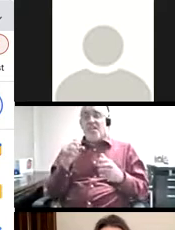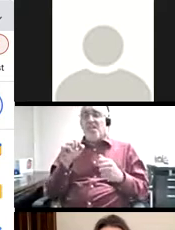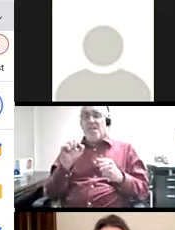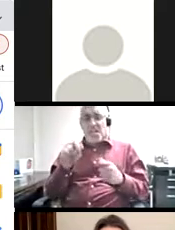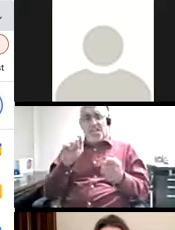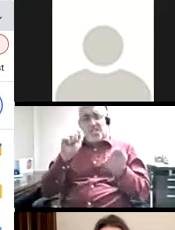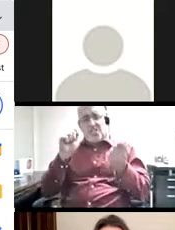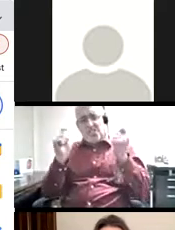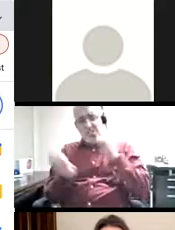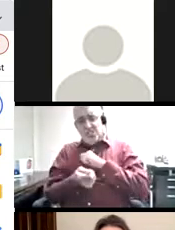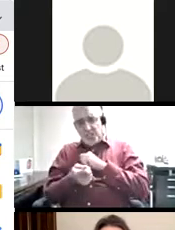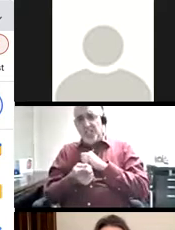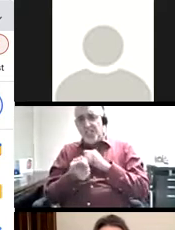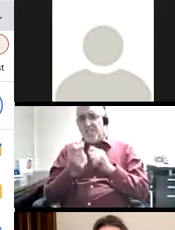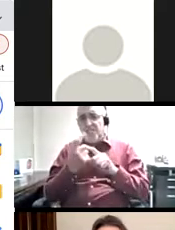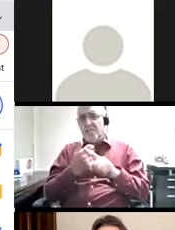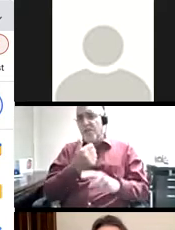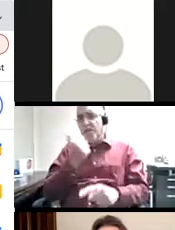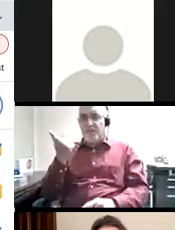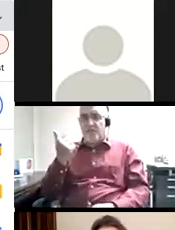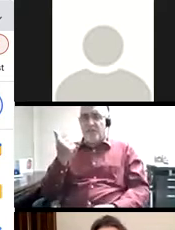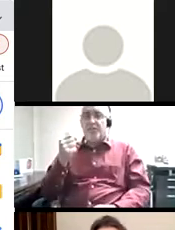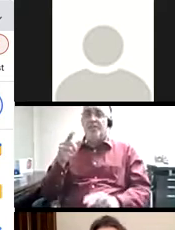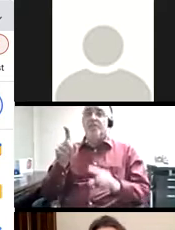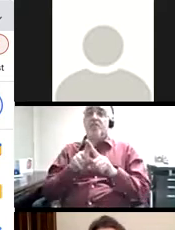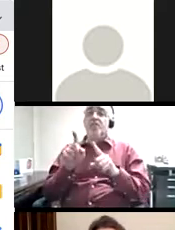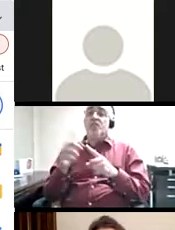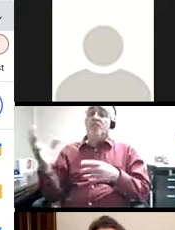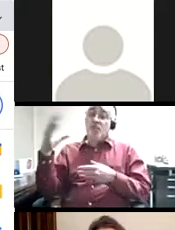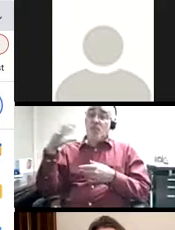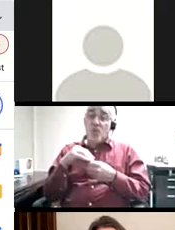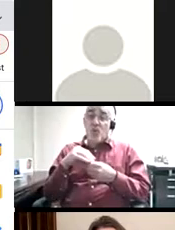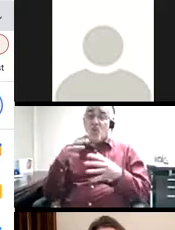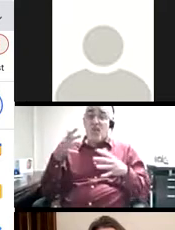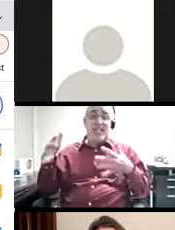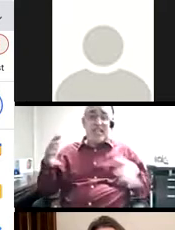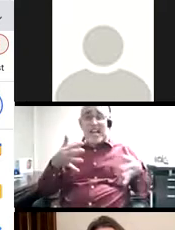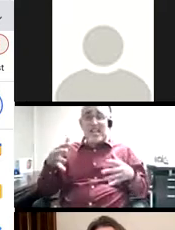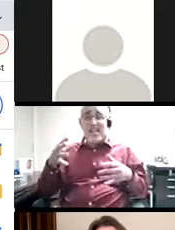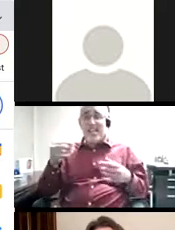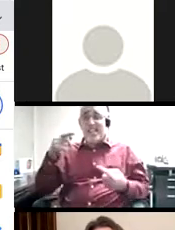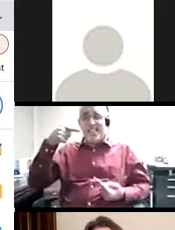transformed by the presence and the generosity of others. Also, that by including anxieties and